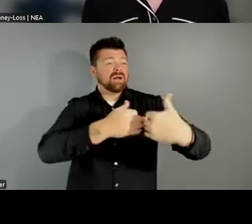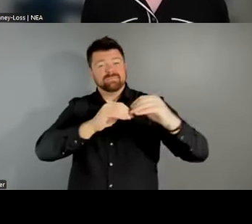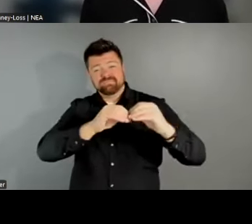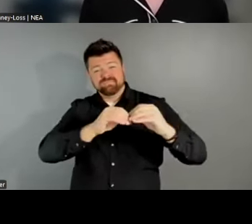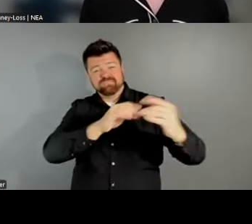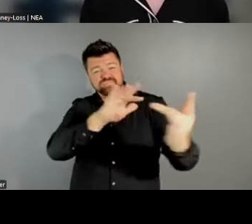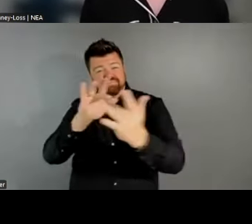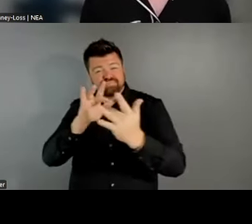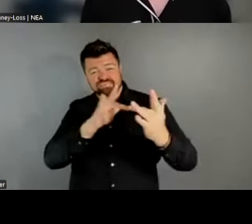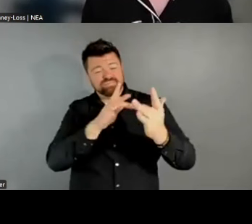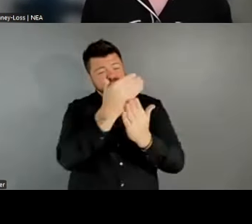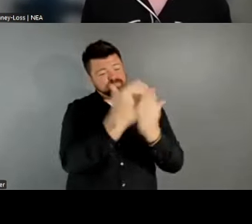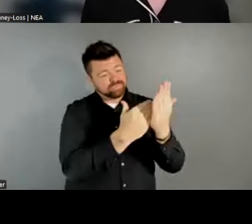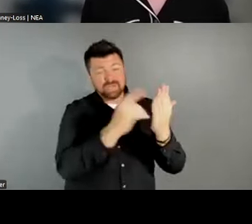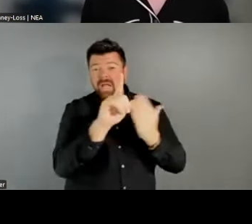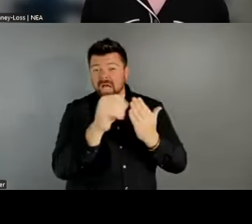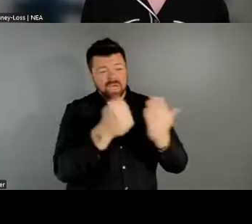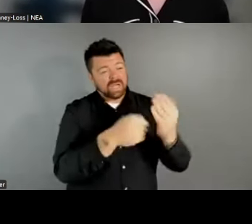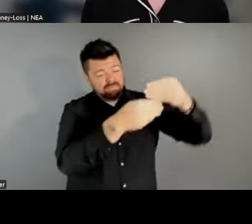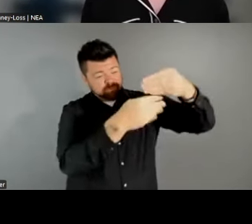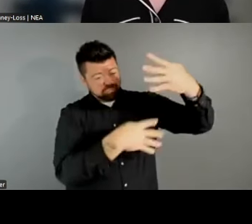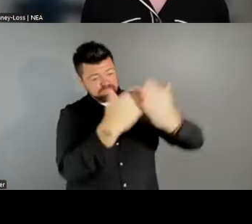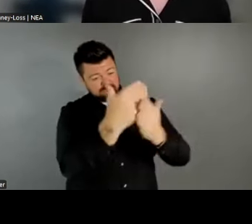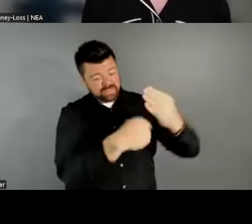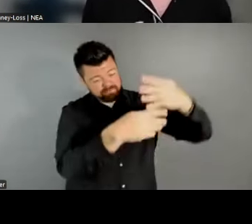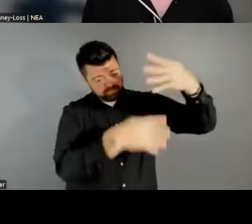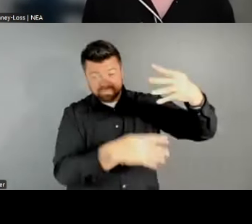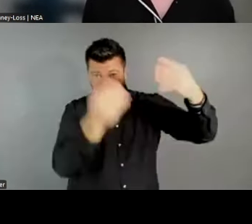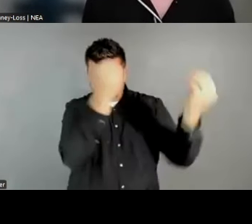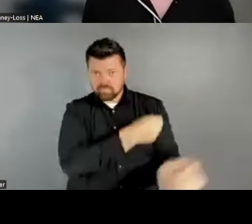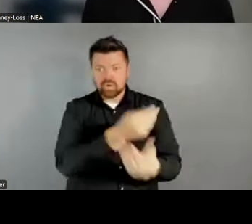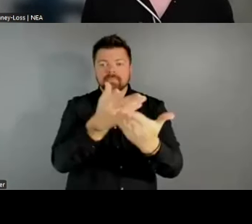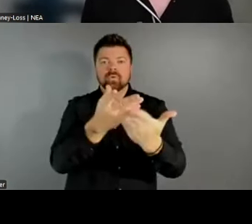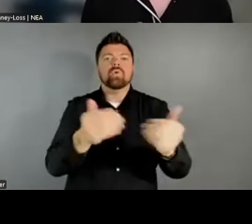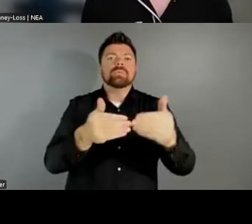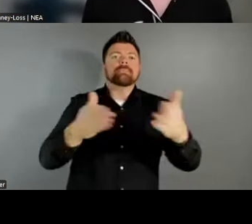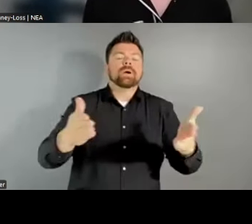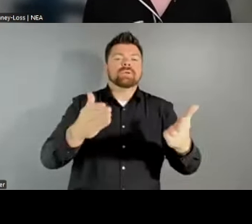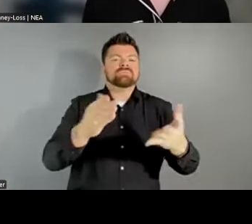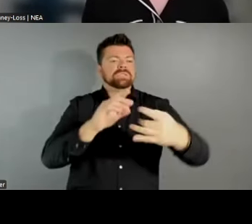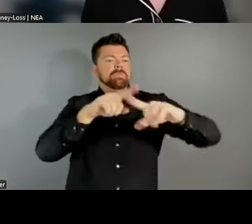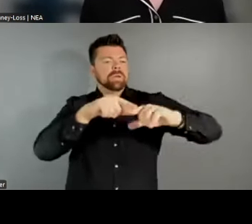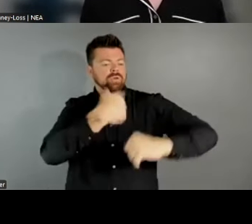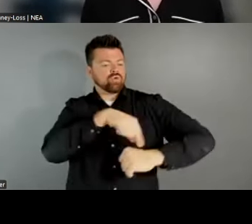we can make that public, depending on the quality of the data that we're able to capture. But within